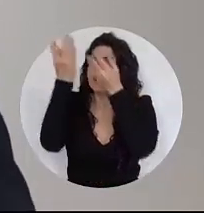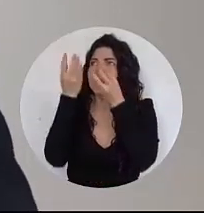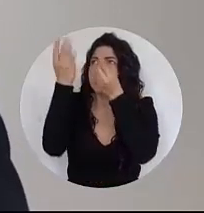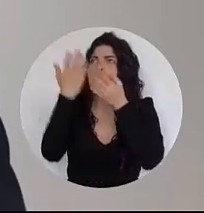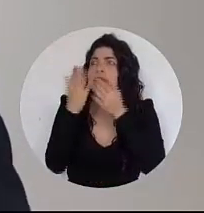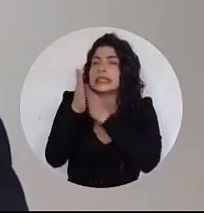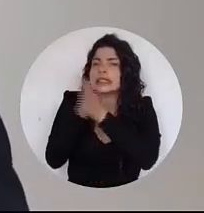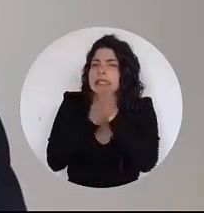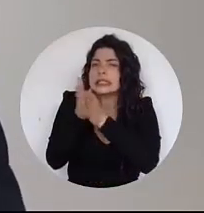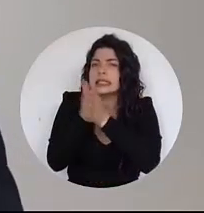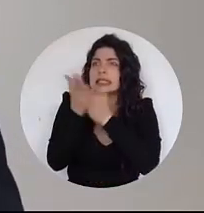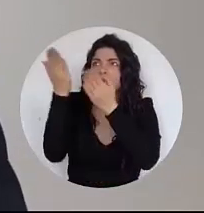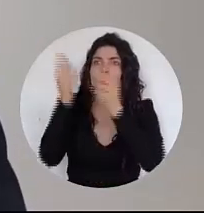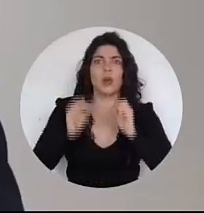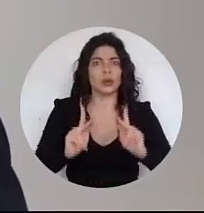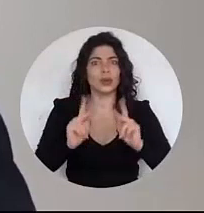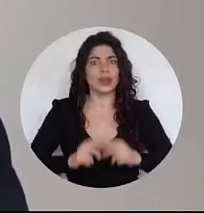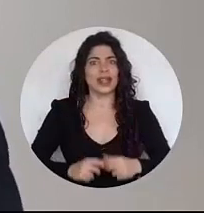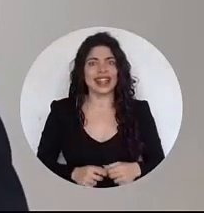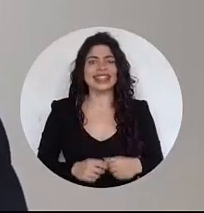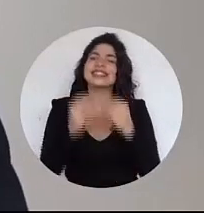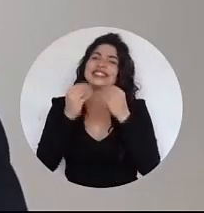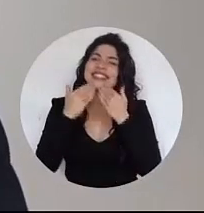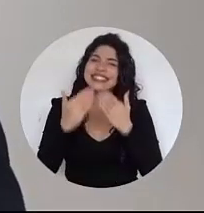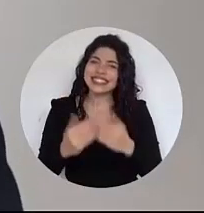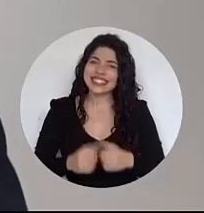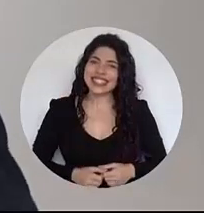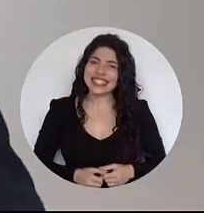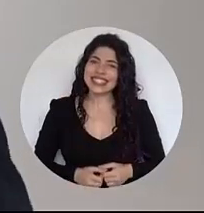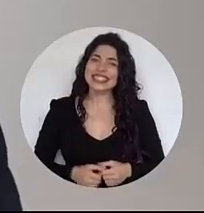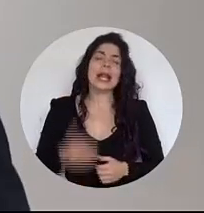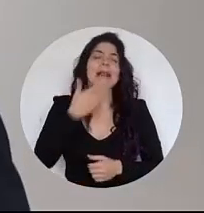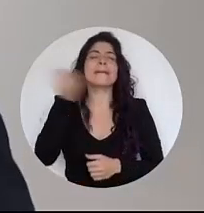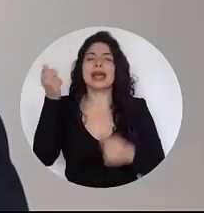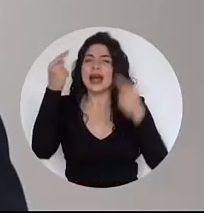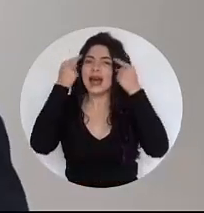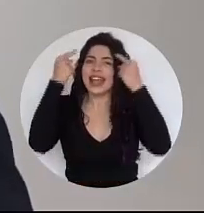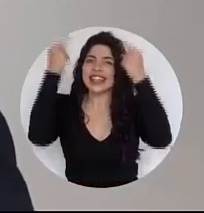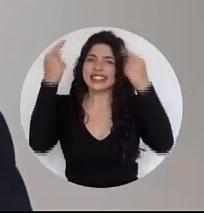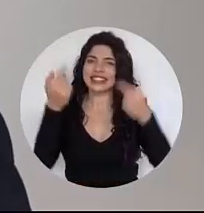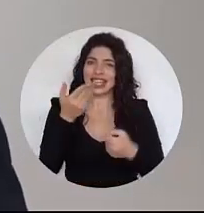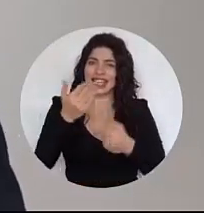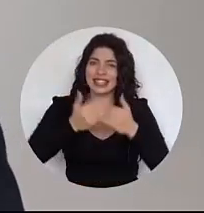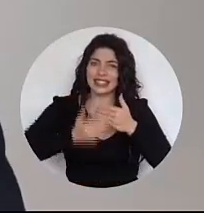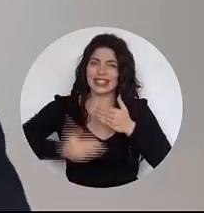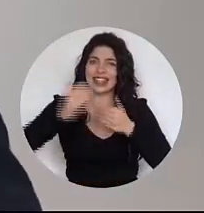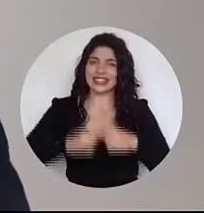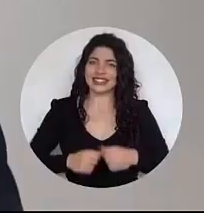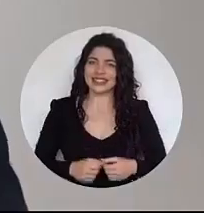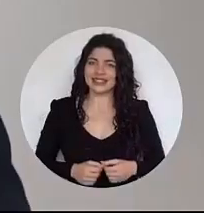and make the most of these opportunities. Thank you very much and best of luck on this day